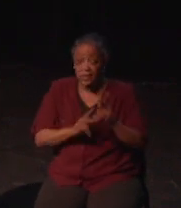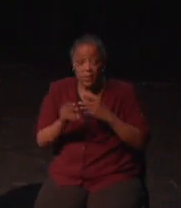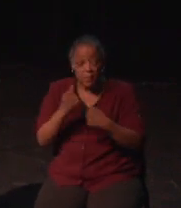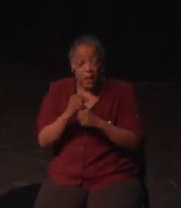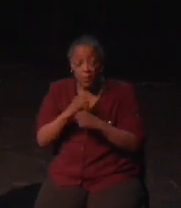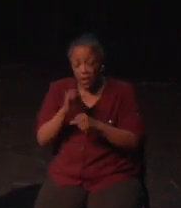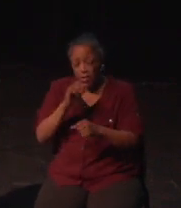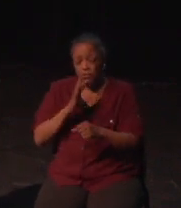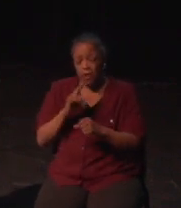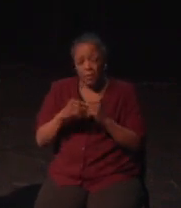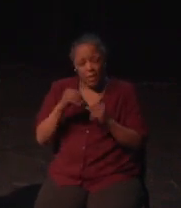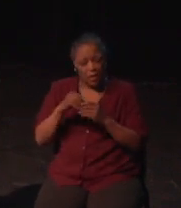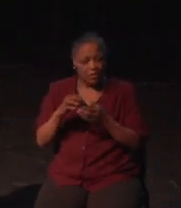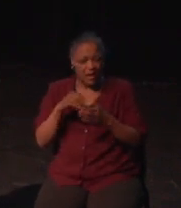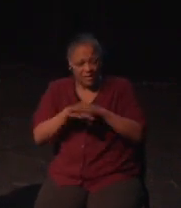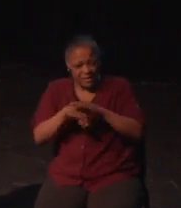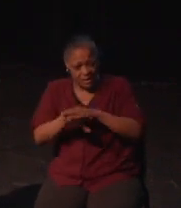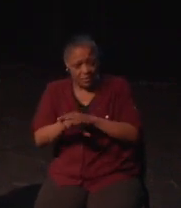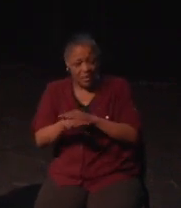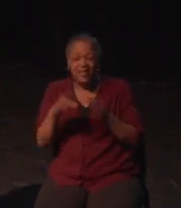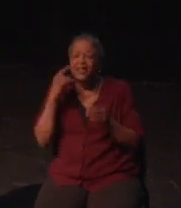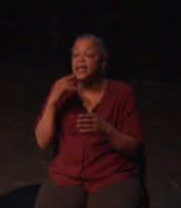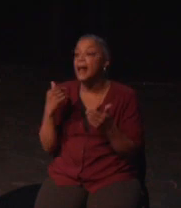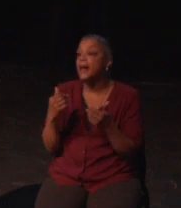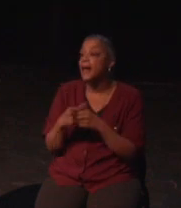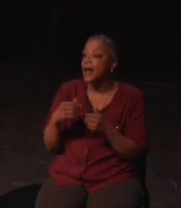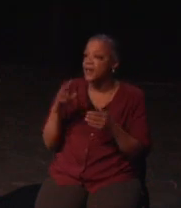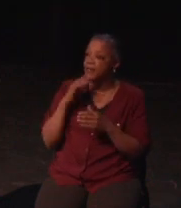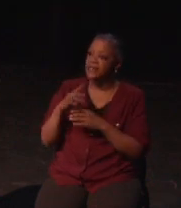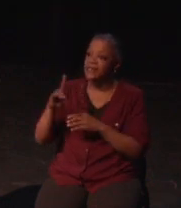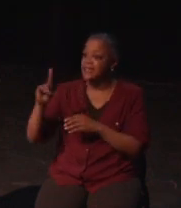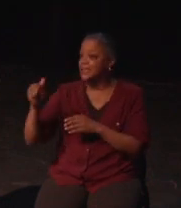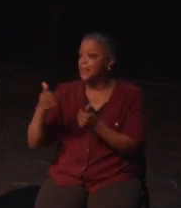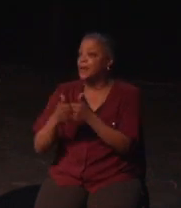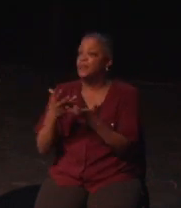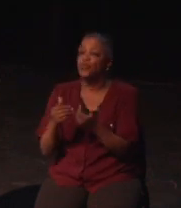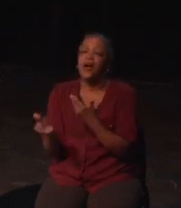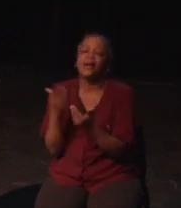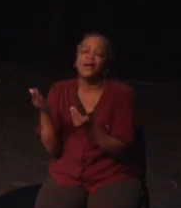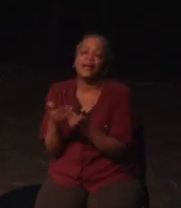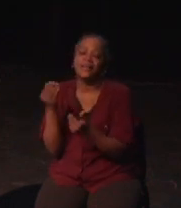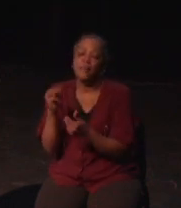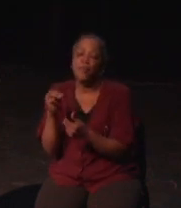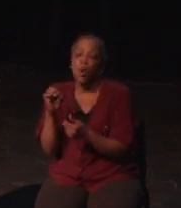It's an effect but a person feel should be something more akin to